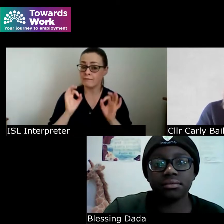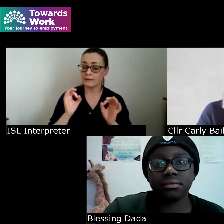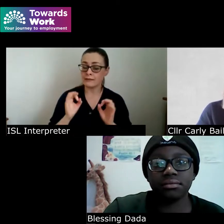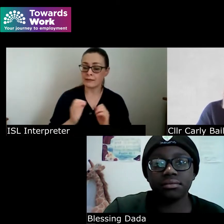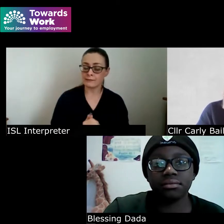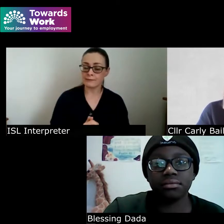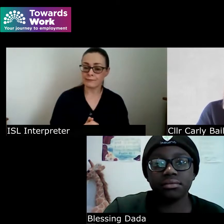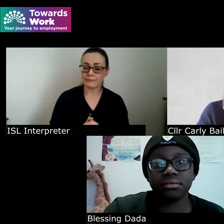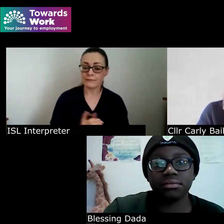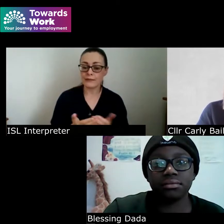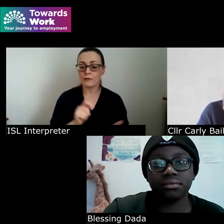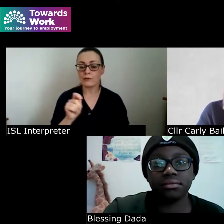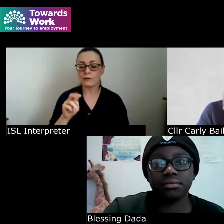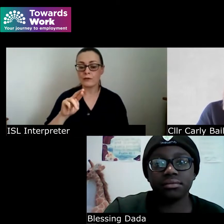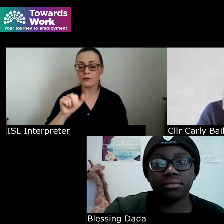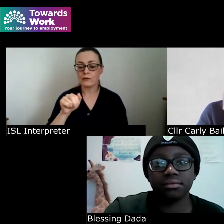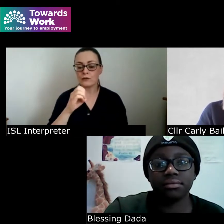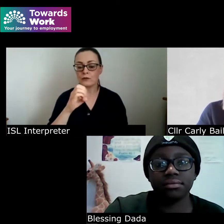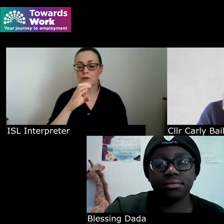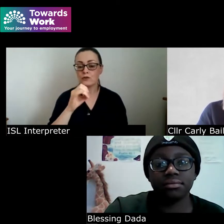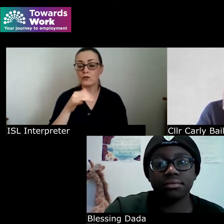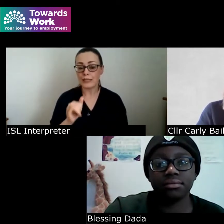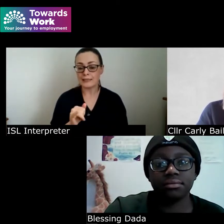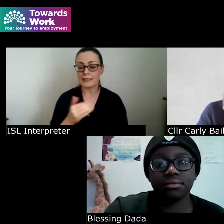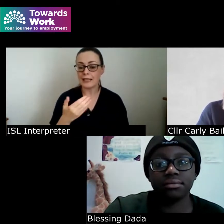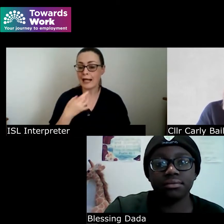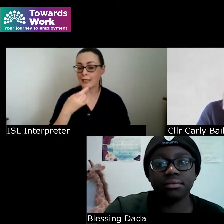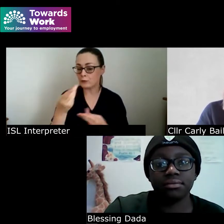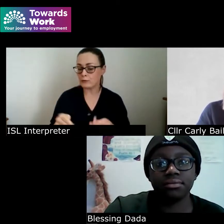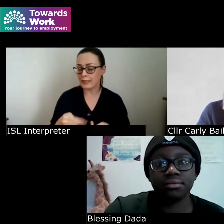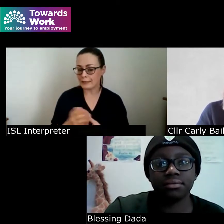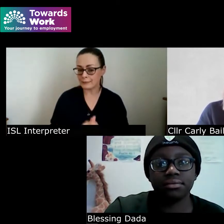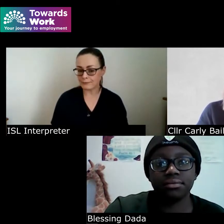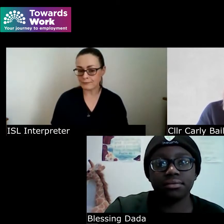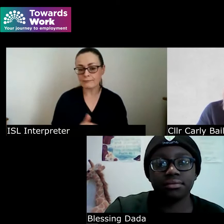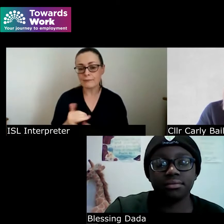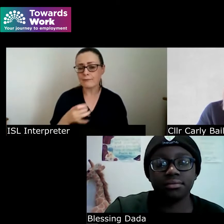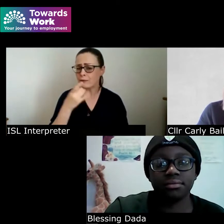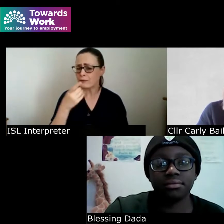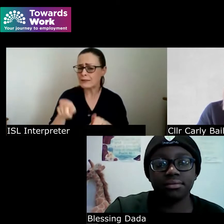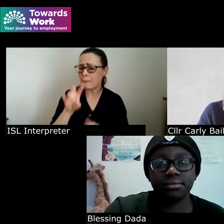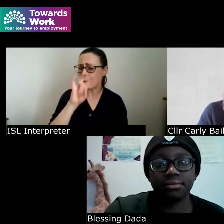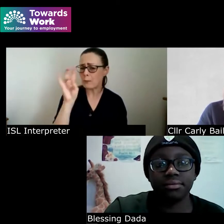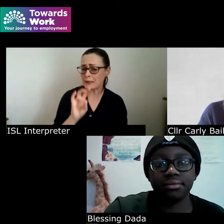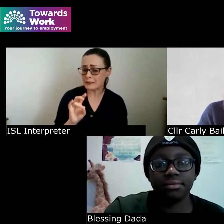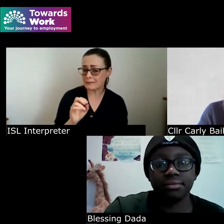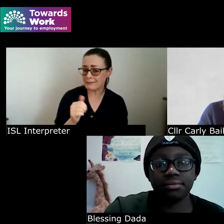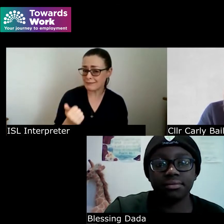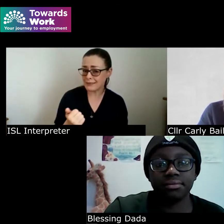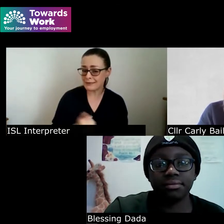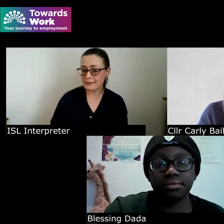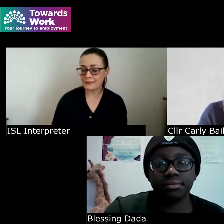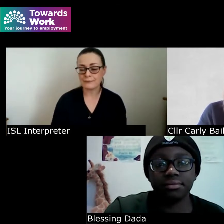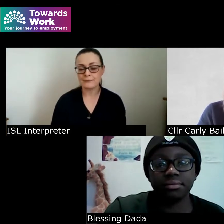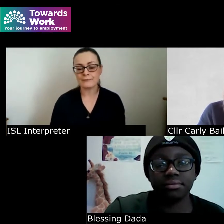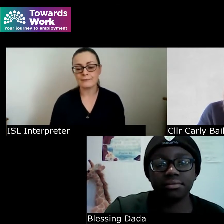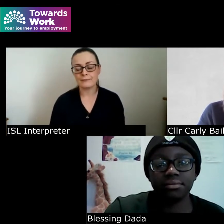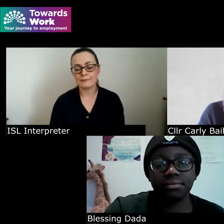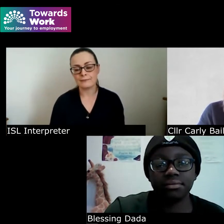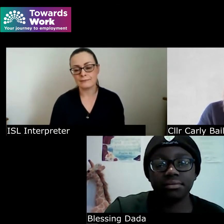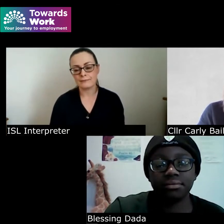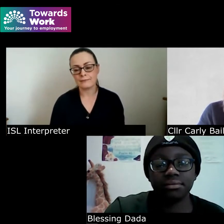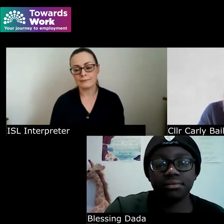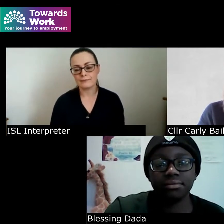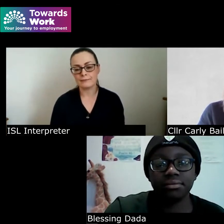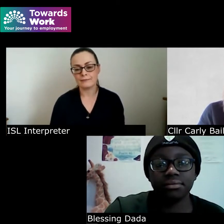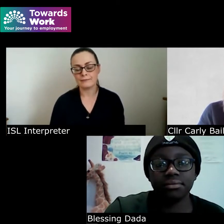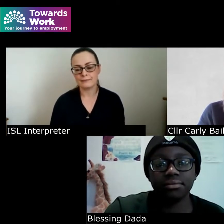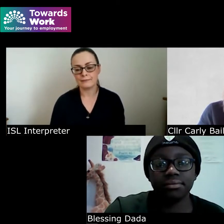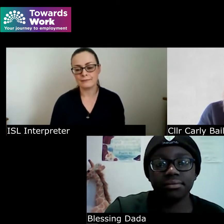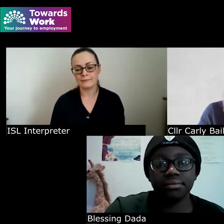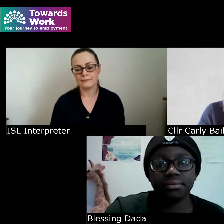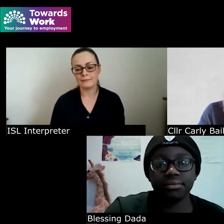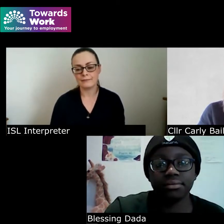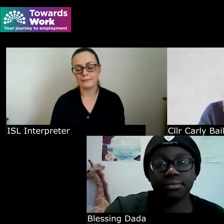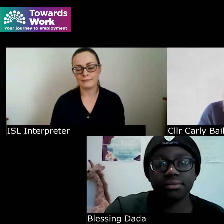Tracy i might come to you if that's okay and I might ask you the same question that's all right